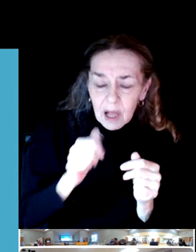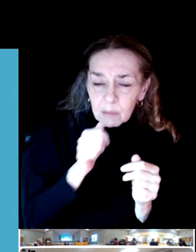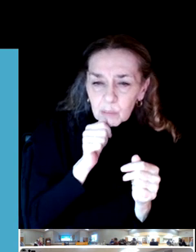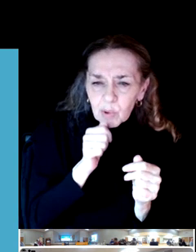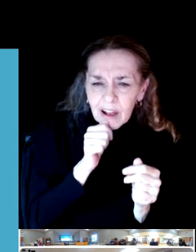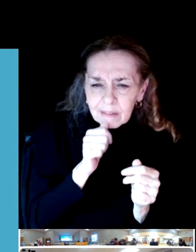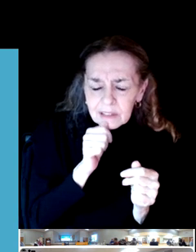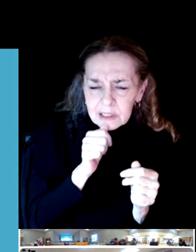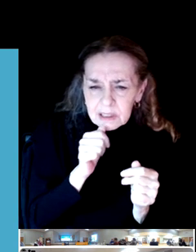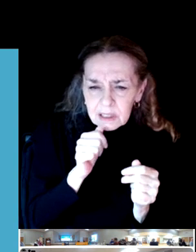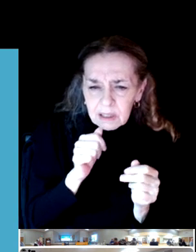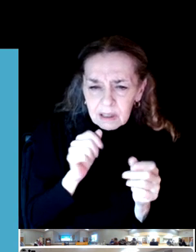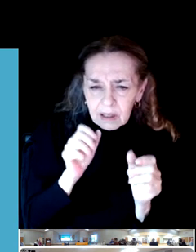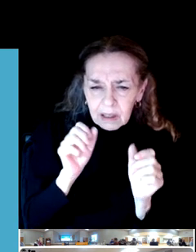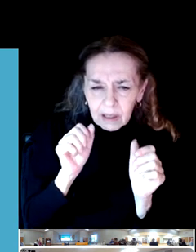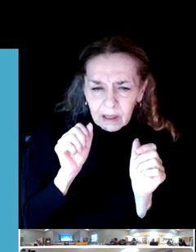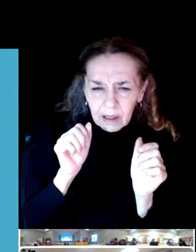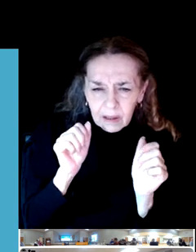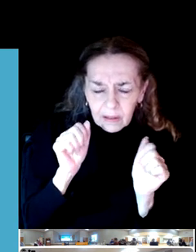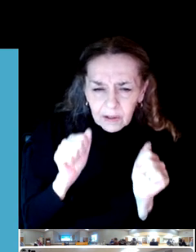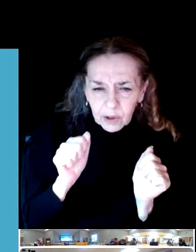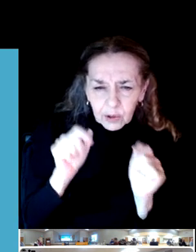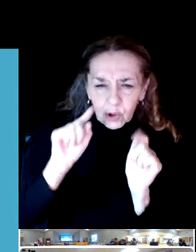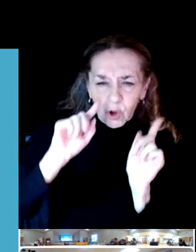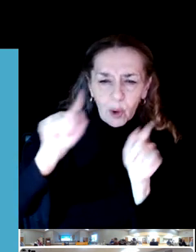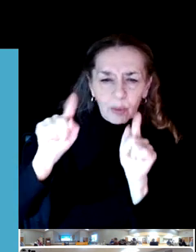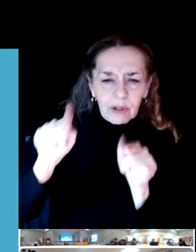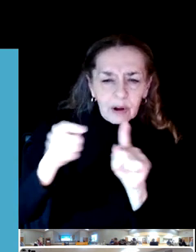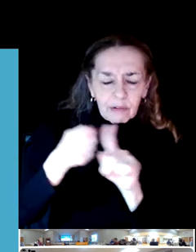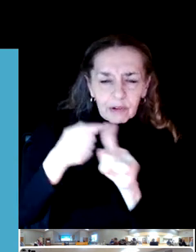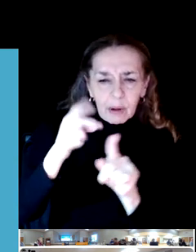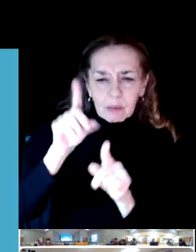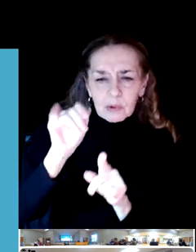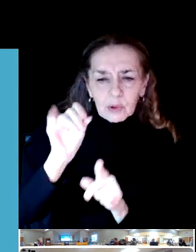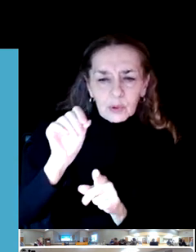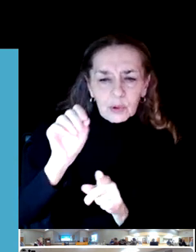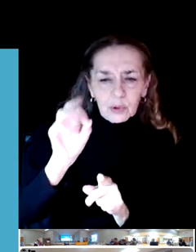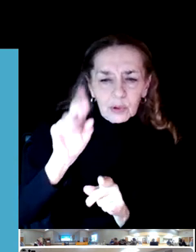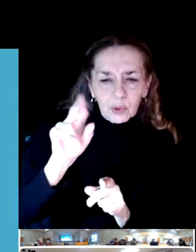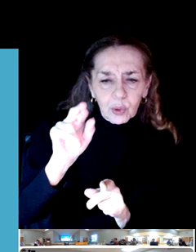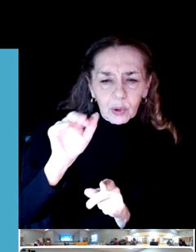And there's a lot of paths, but there's not a lot of hiking. Thurston is the only thing that's steep.